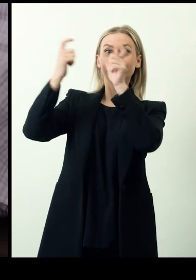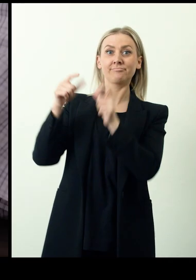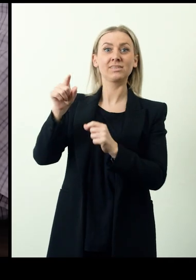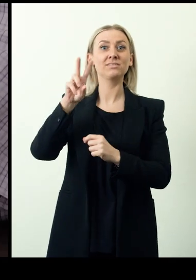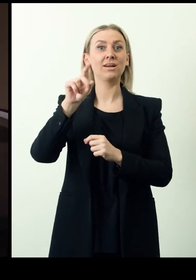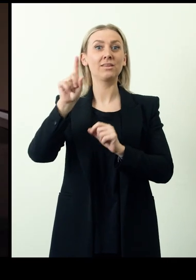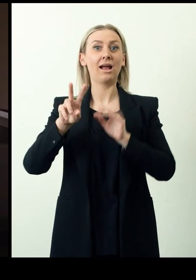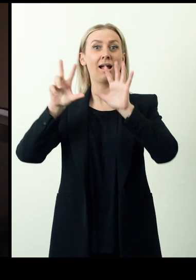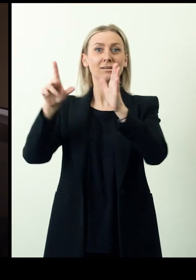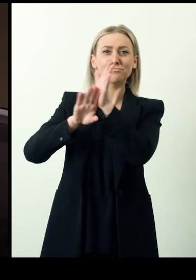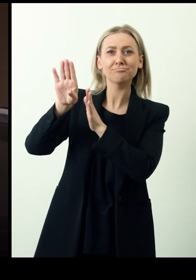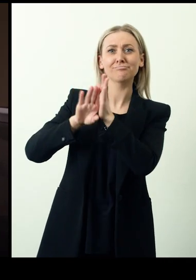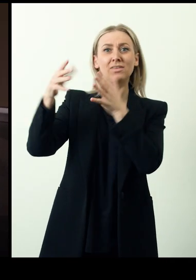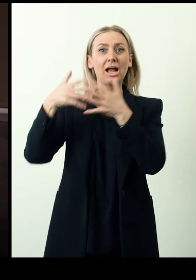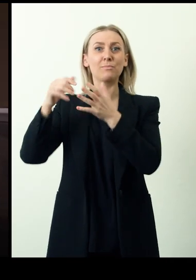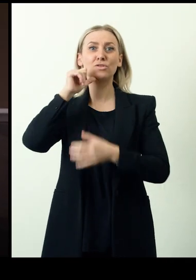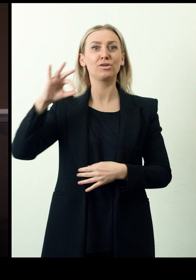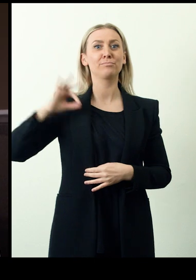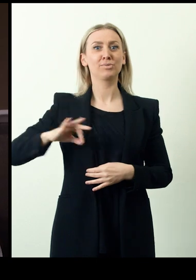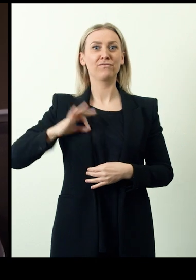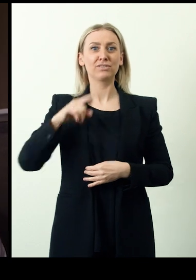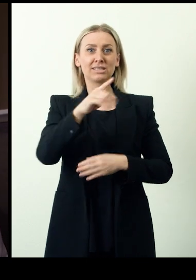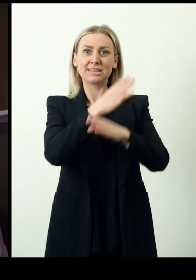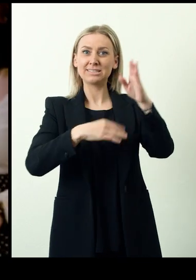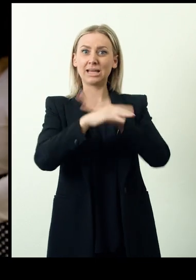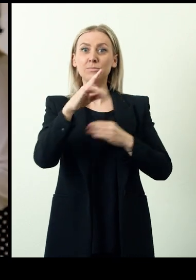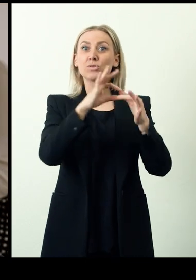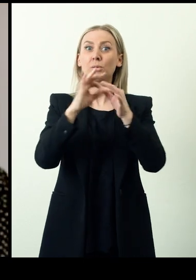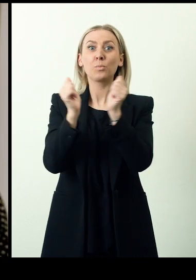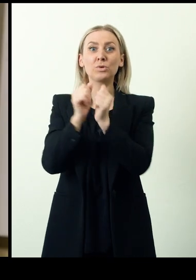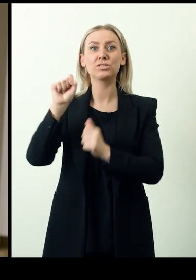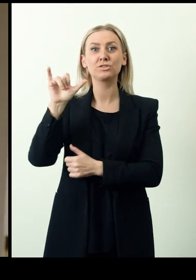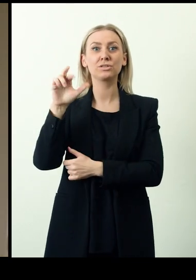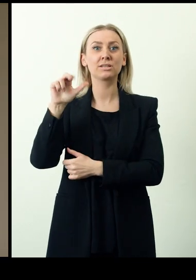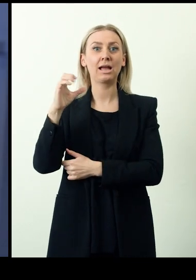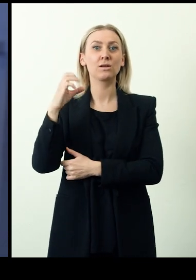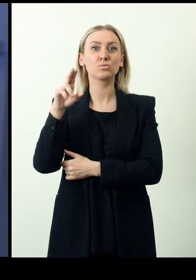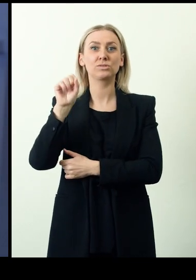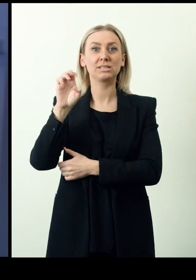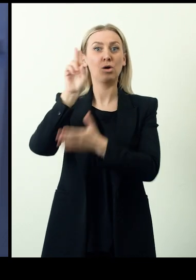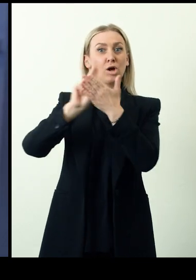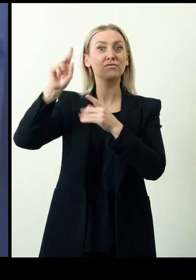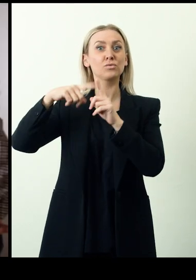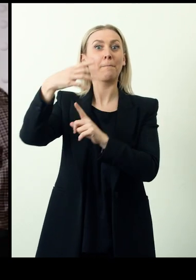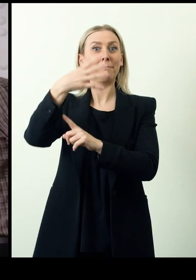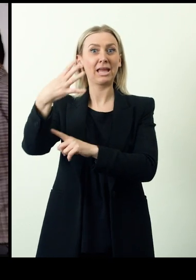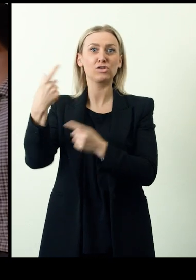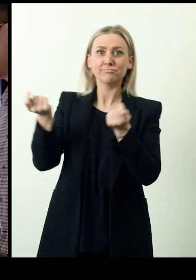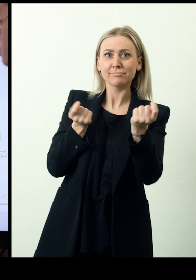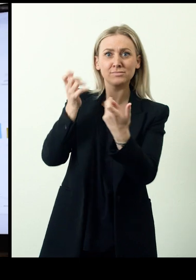Jobs Ability, launched in 2018 is a development of the U.S. nonprofit Our Ability In cooperation with Syracuse University and Microsoft.